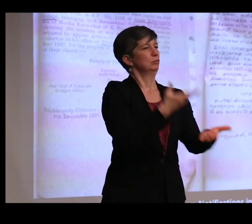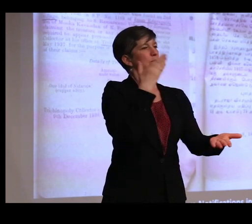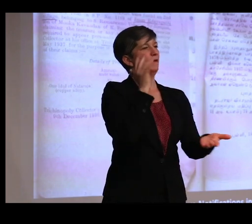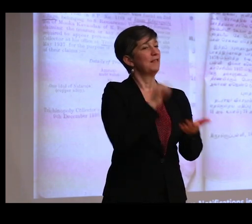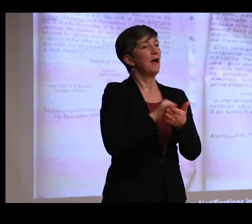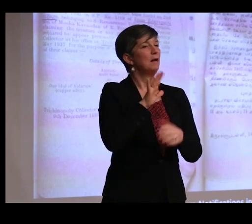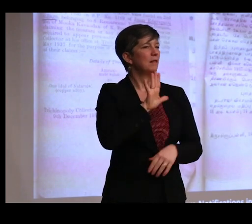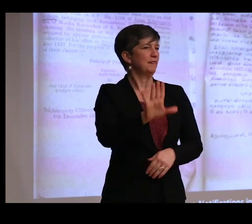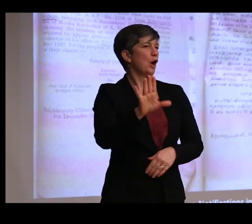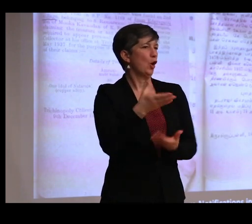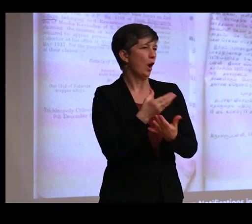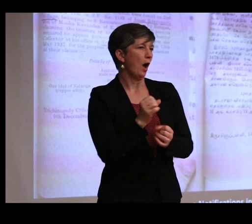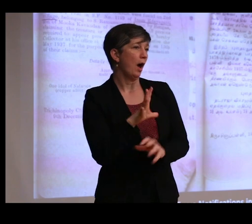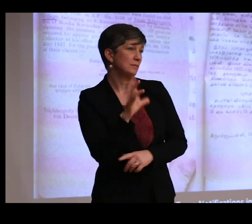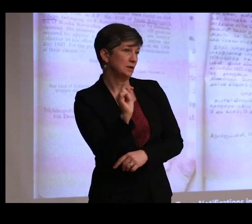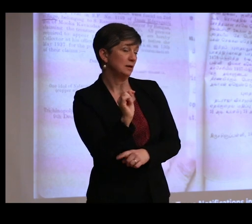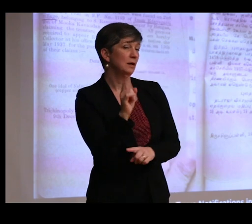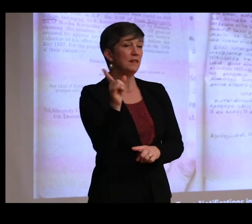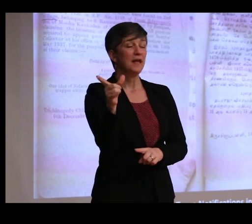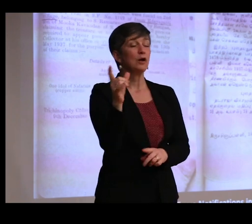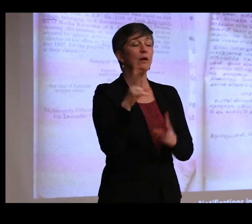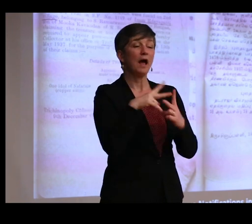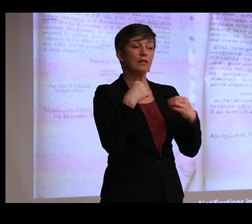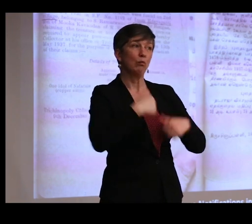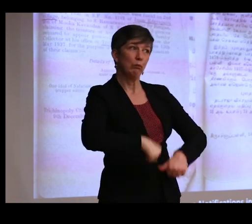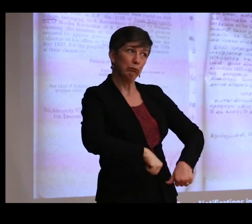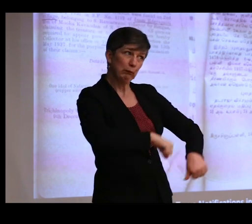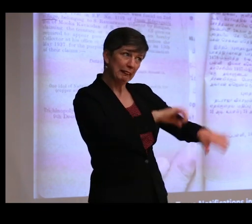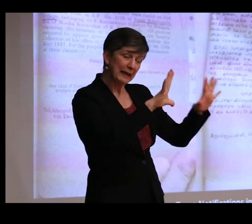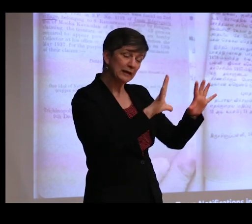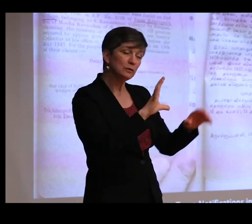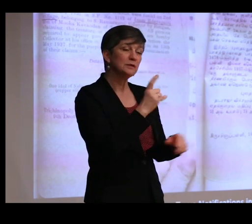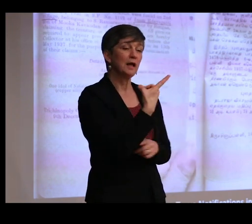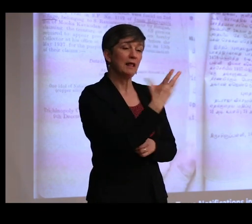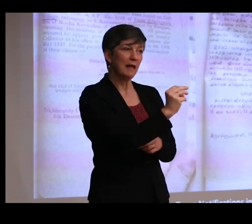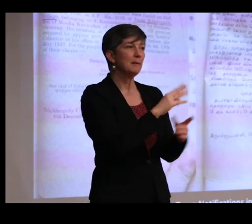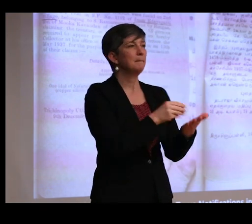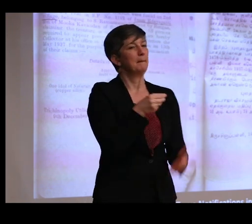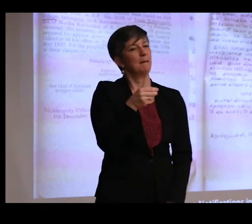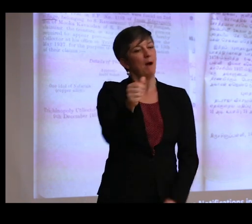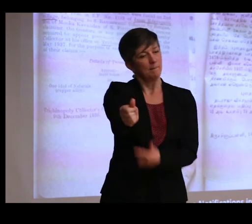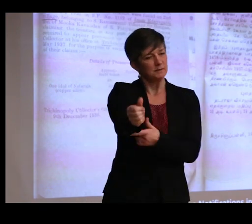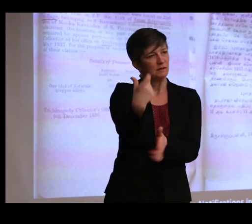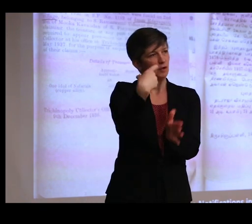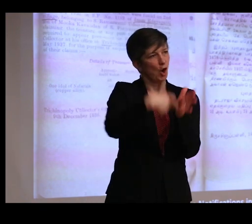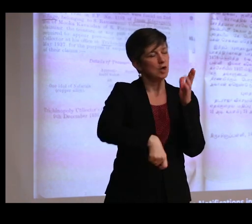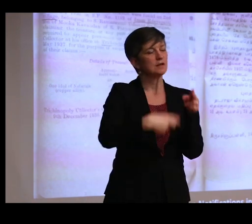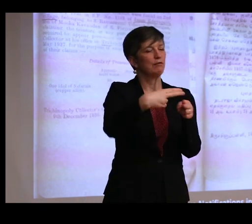claimants could either relinquish their claim and be compensated the cost of the weight, just